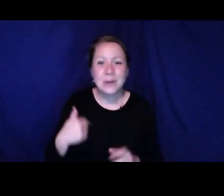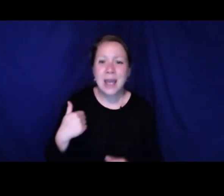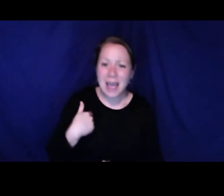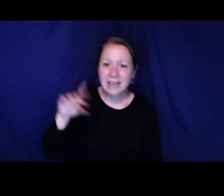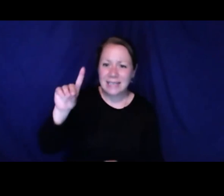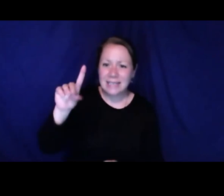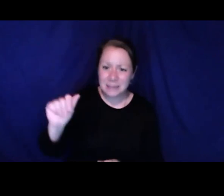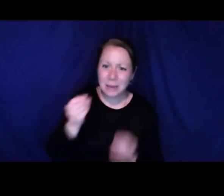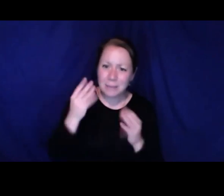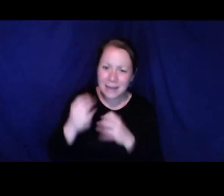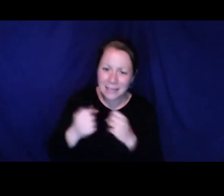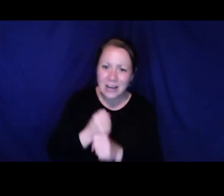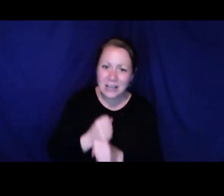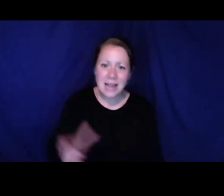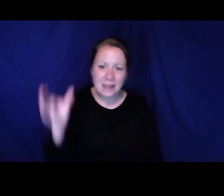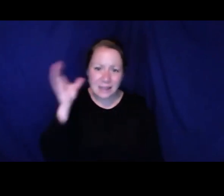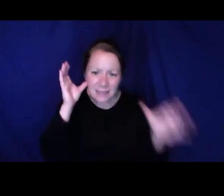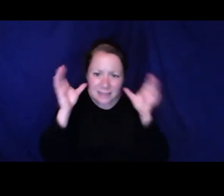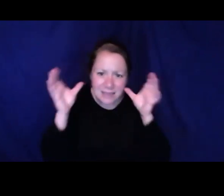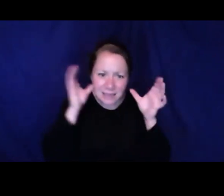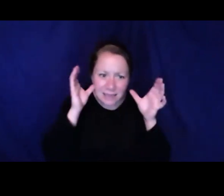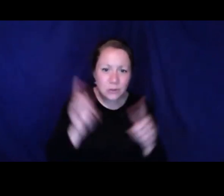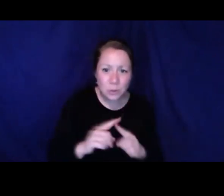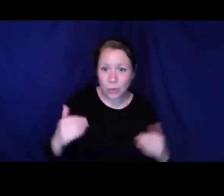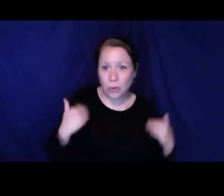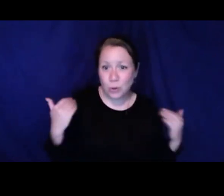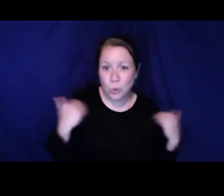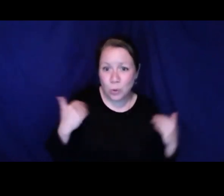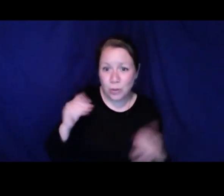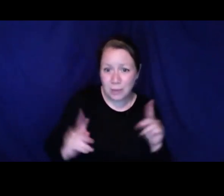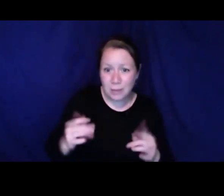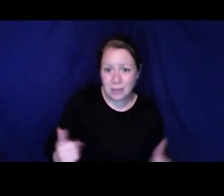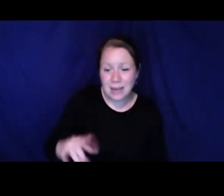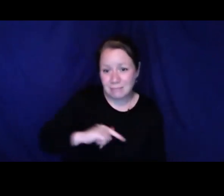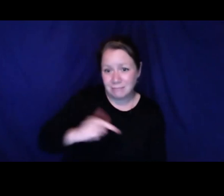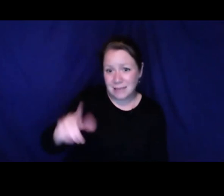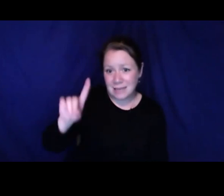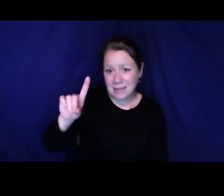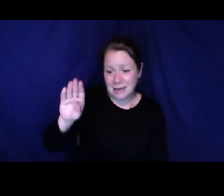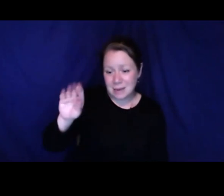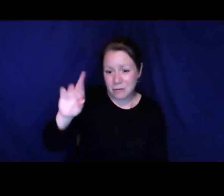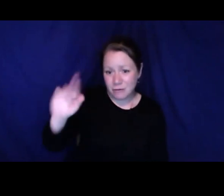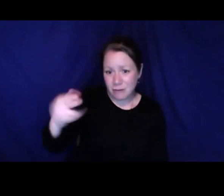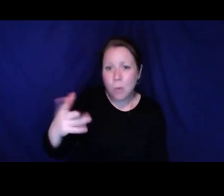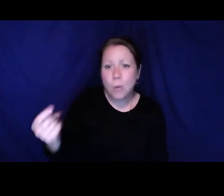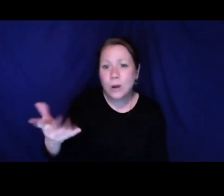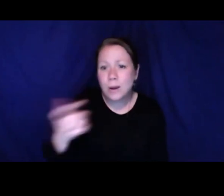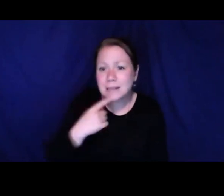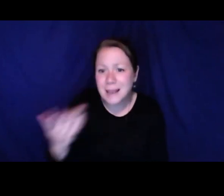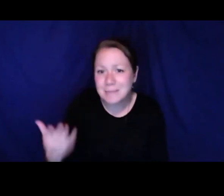her my mom because I can't function without her. That's the reality. Having a disability for so many years and listening